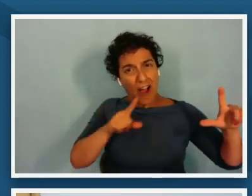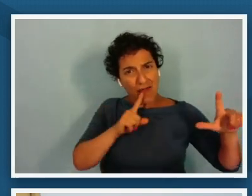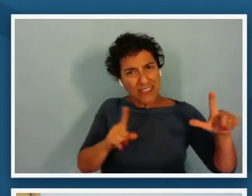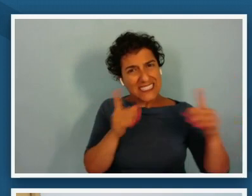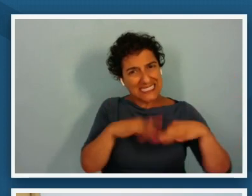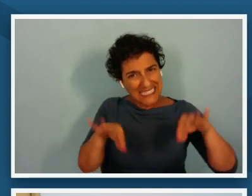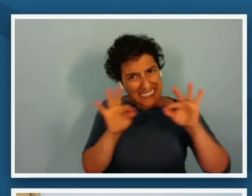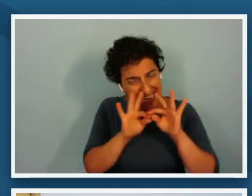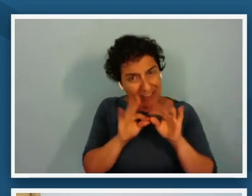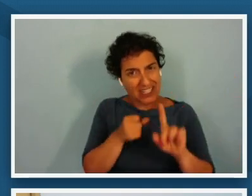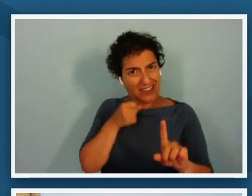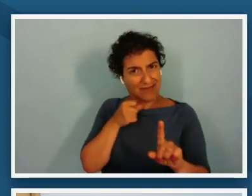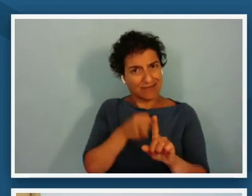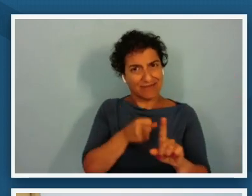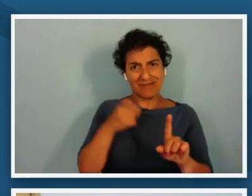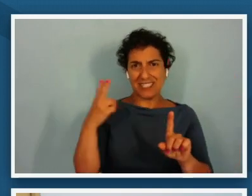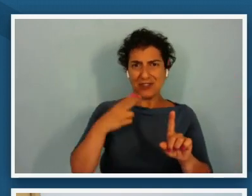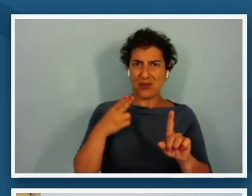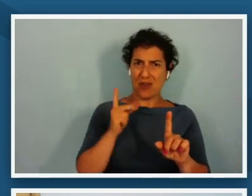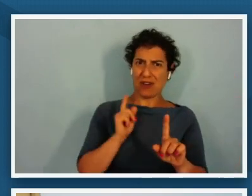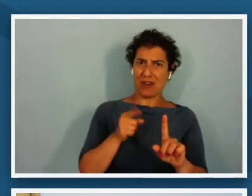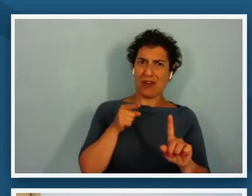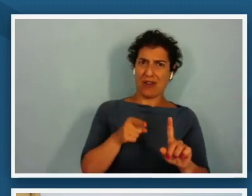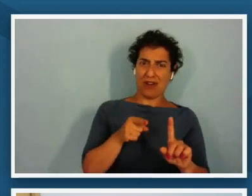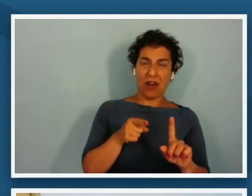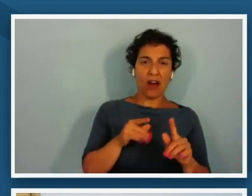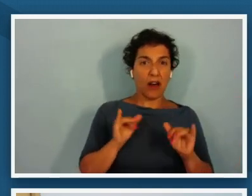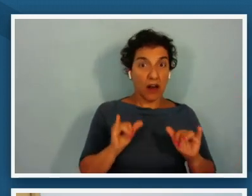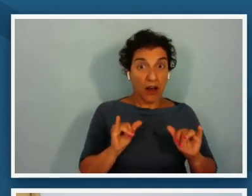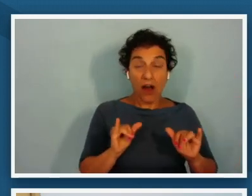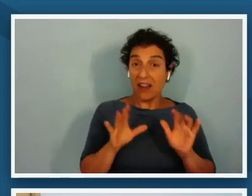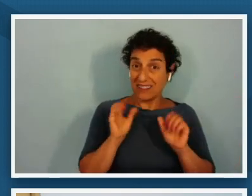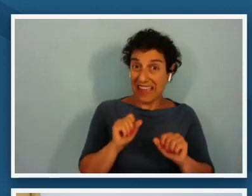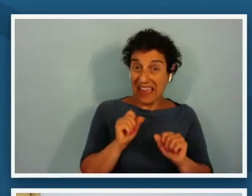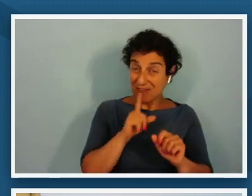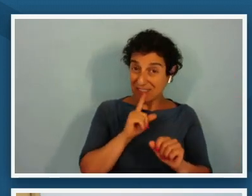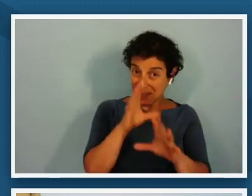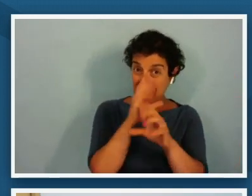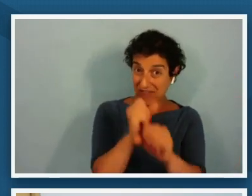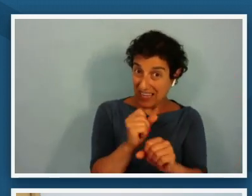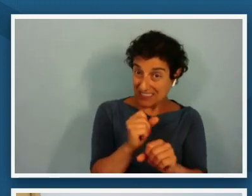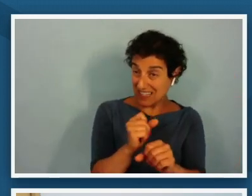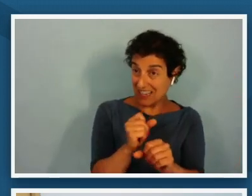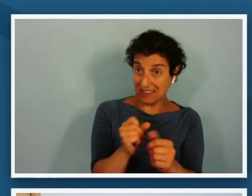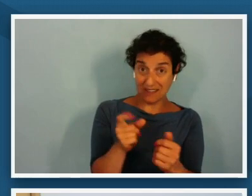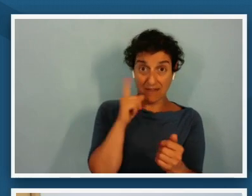in u.s history it can be so fascinating for us for for